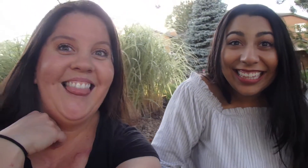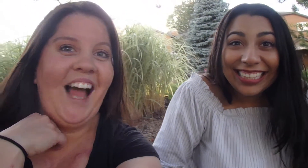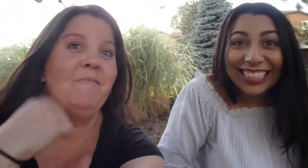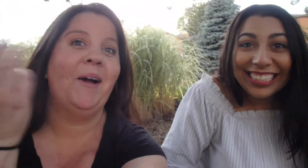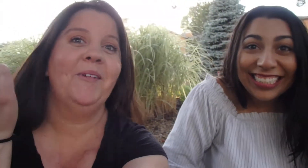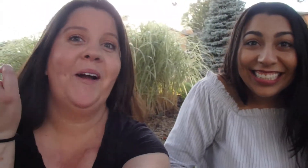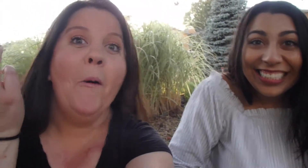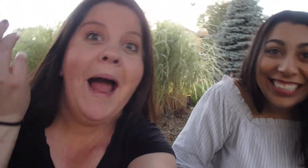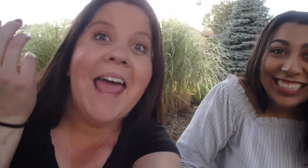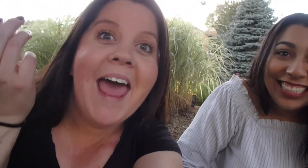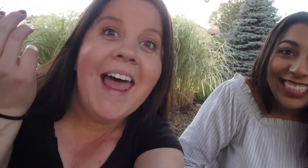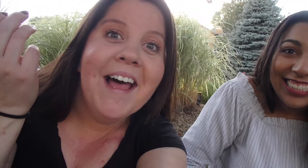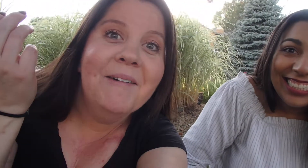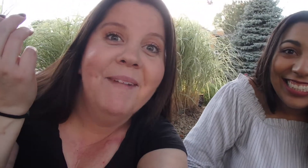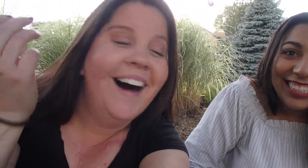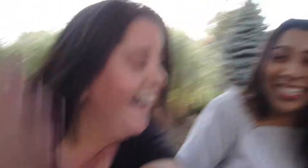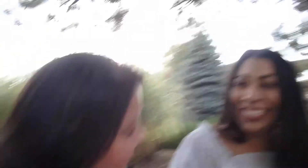I'm not recording Oh I am!